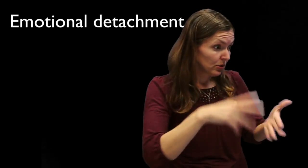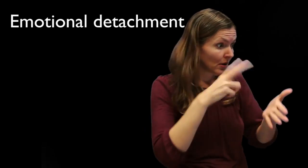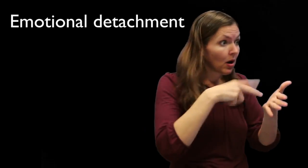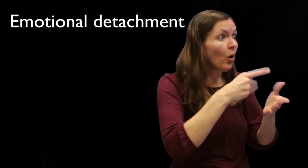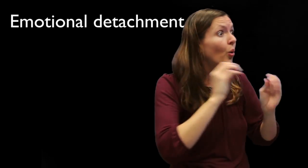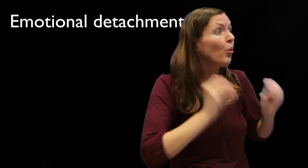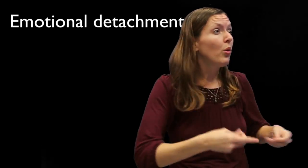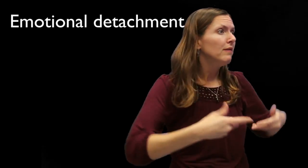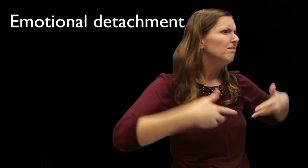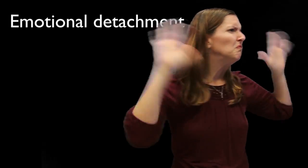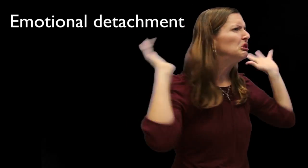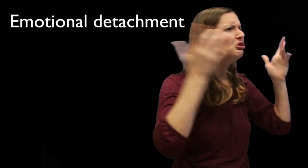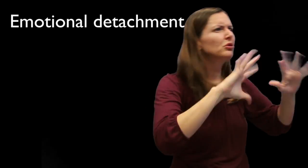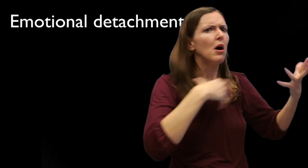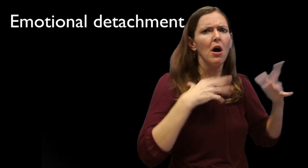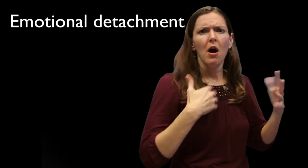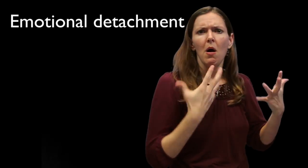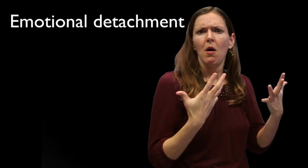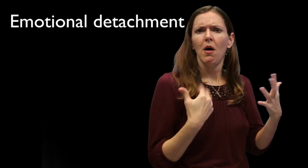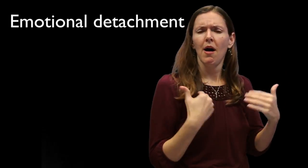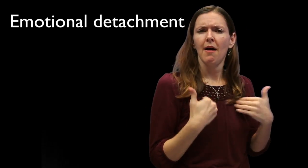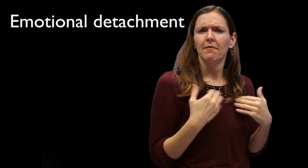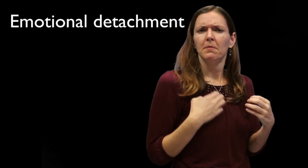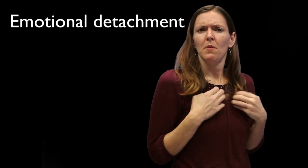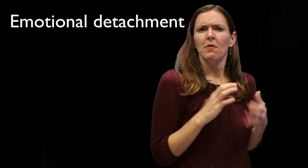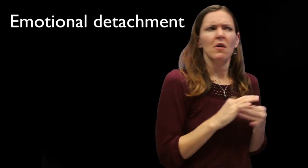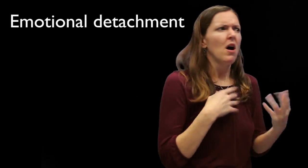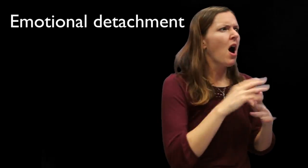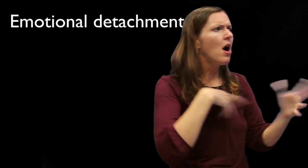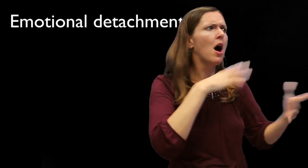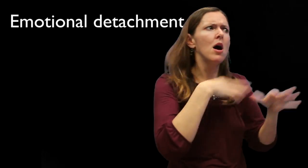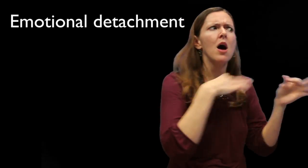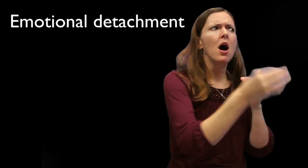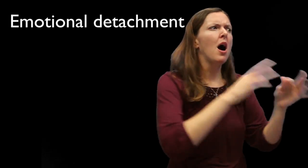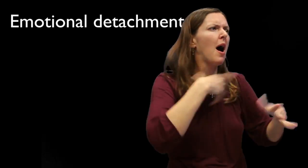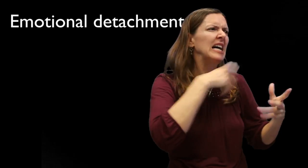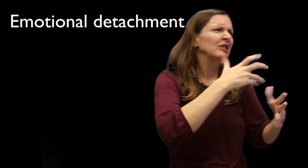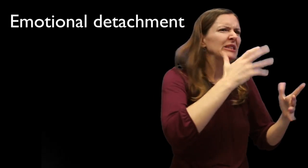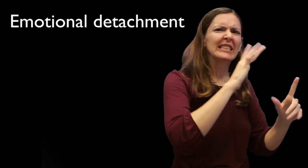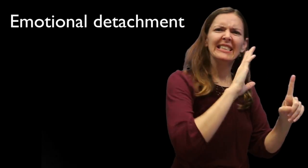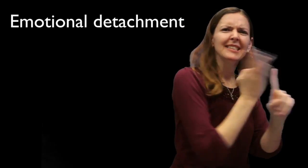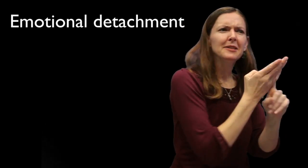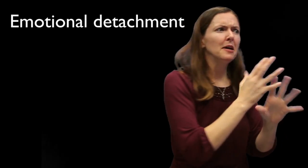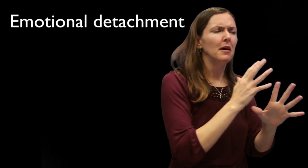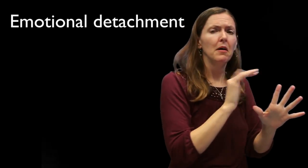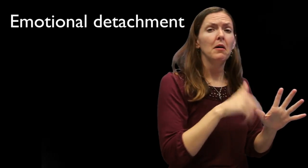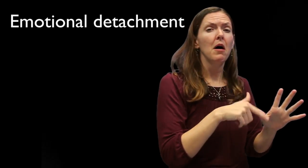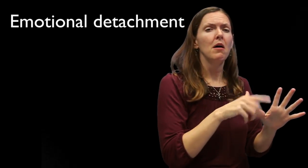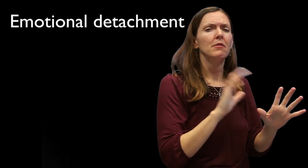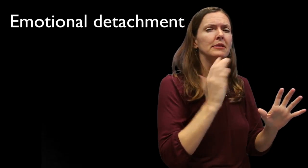"Children who don't read- that's a catastrophe!" and so on.] The signer is having an emotional connection with the theme being discussed. Perhaps the signer is explaining forcefully, trying hard to convince-